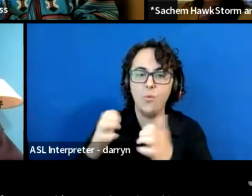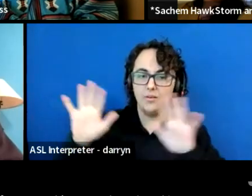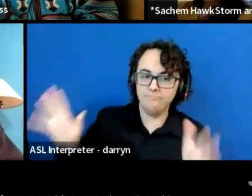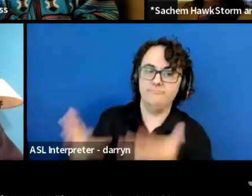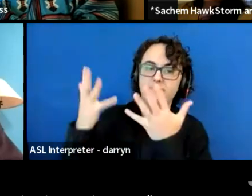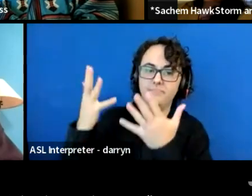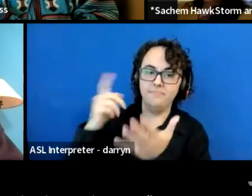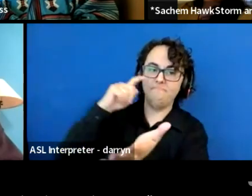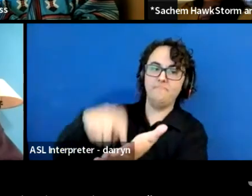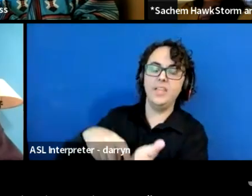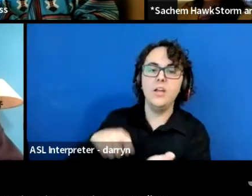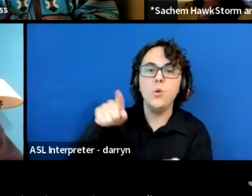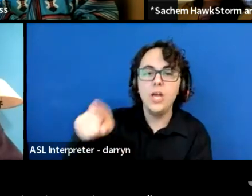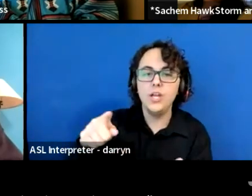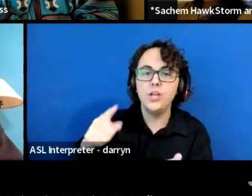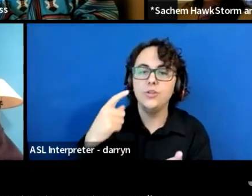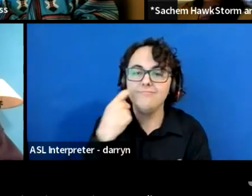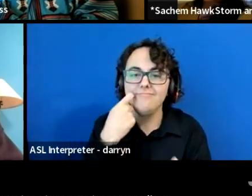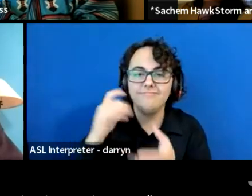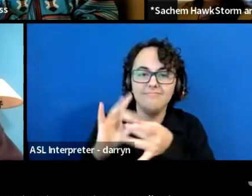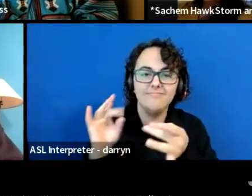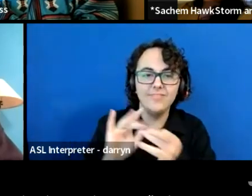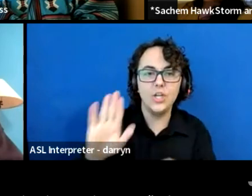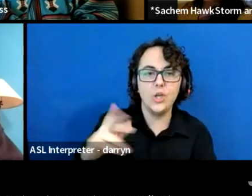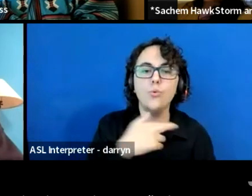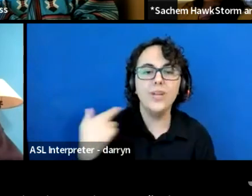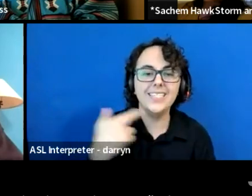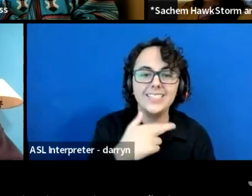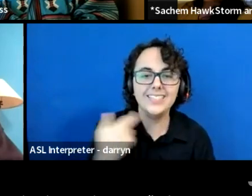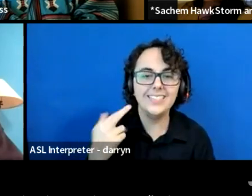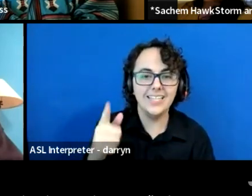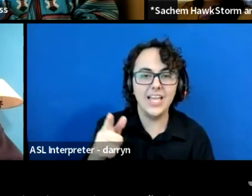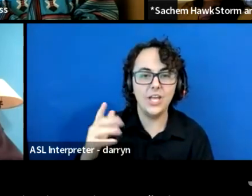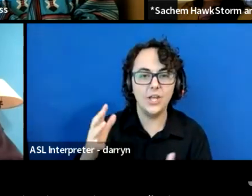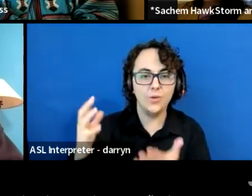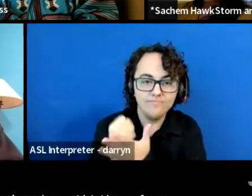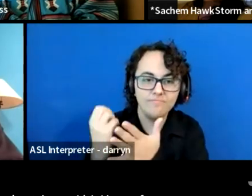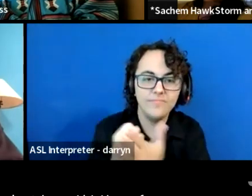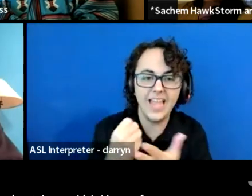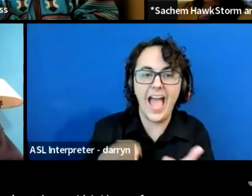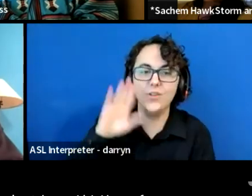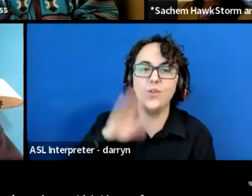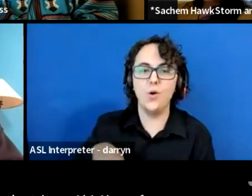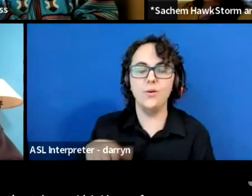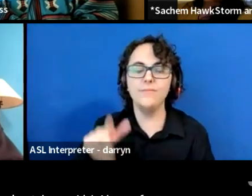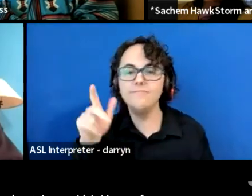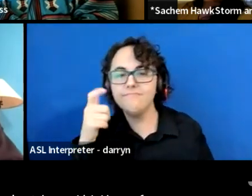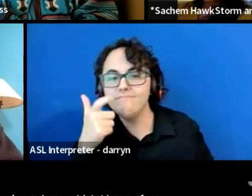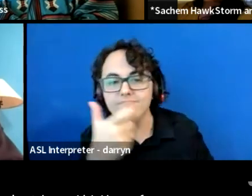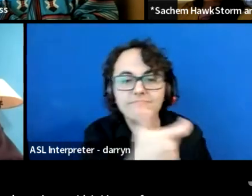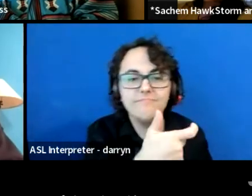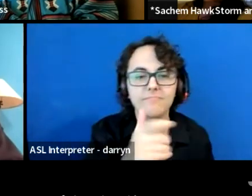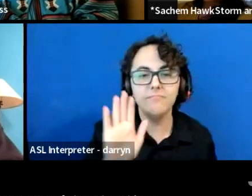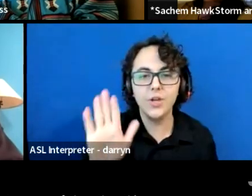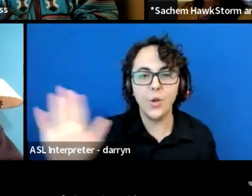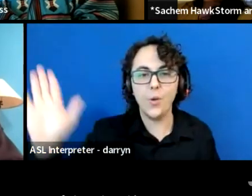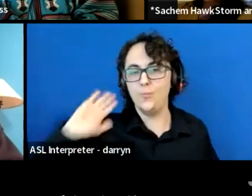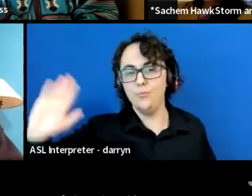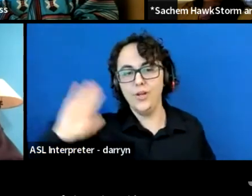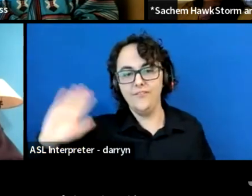about the risks that you've taken, which I know from reading and listening to some of the other things you've shared are a lot more than what you shared now.